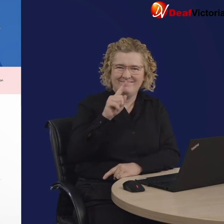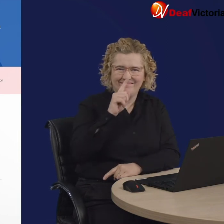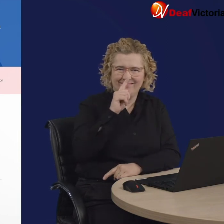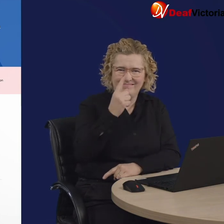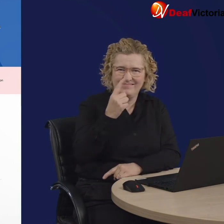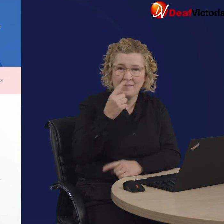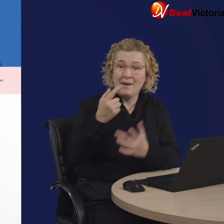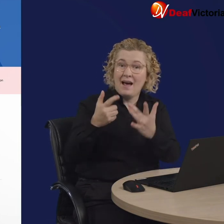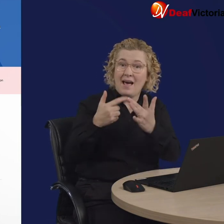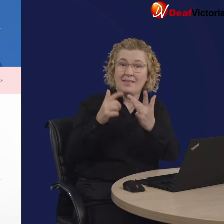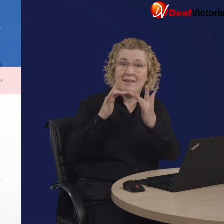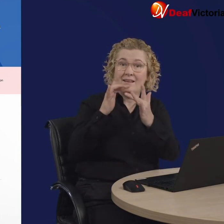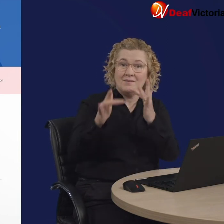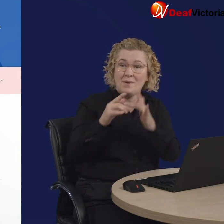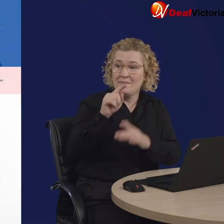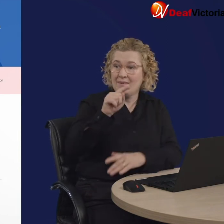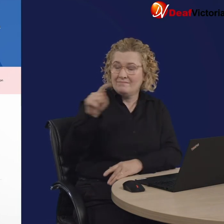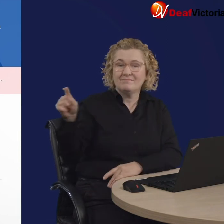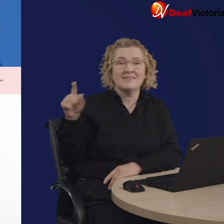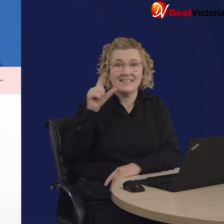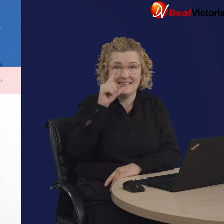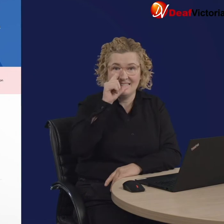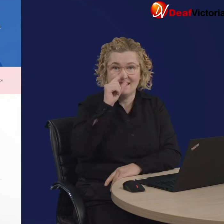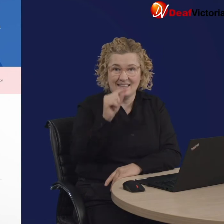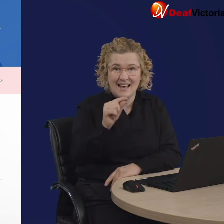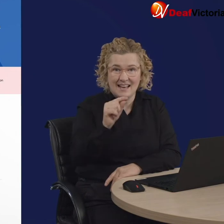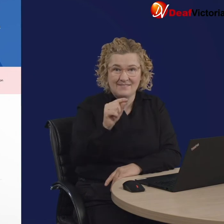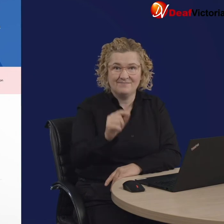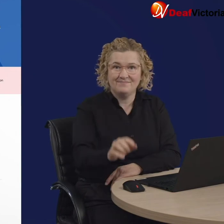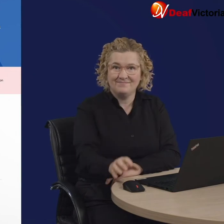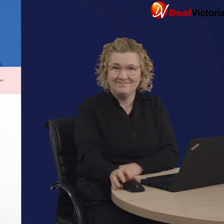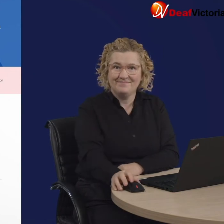most modern browsers will work, but Internet Explorer is not supported.